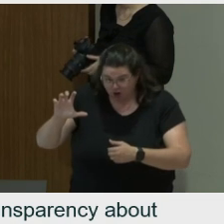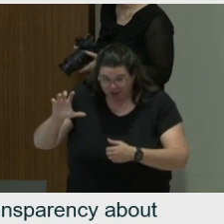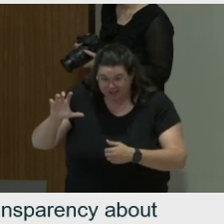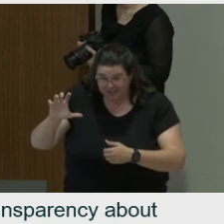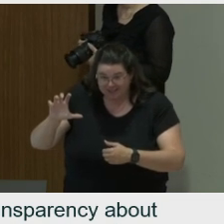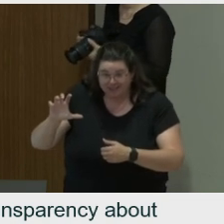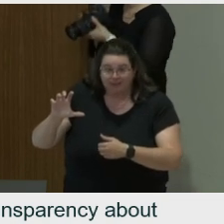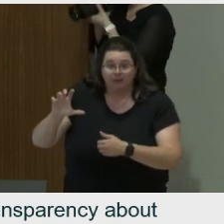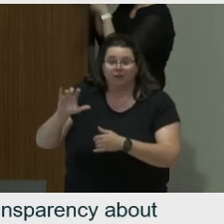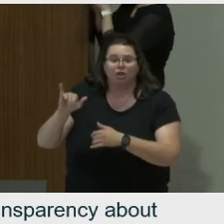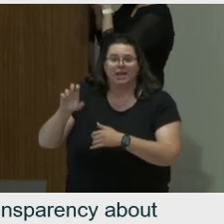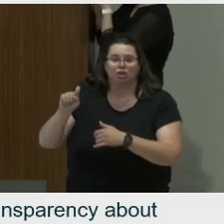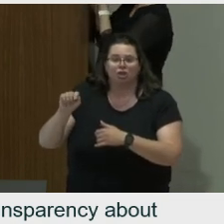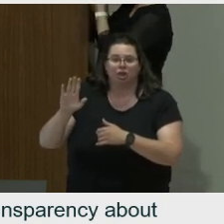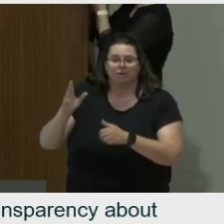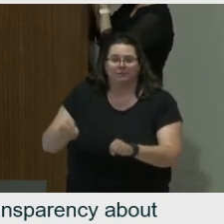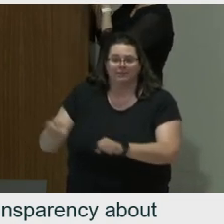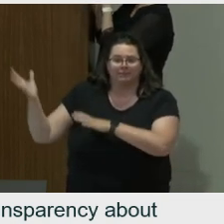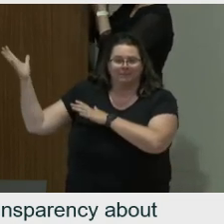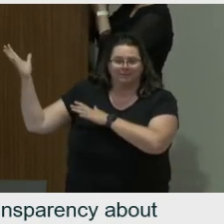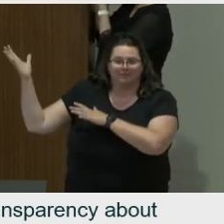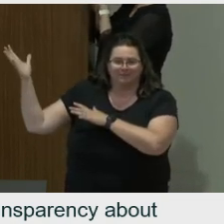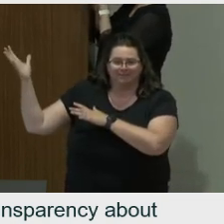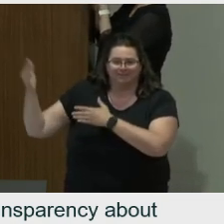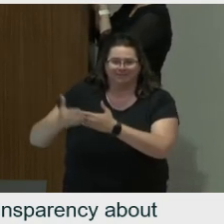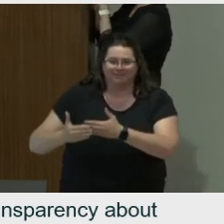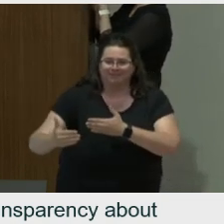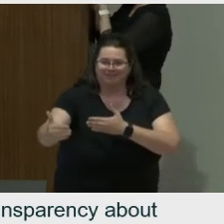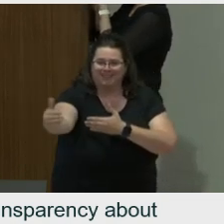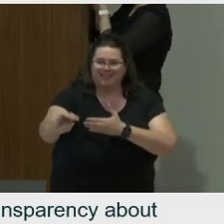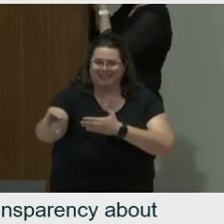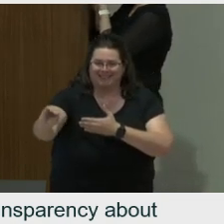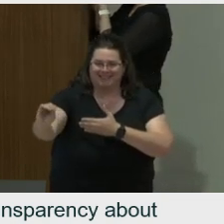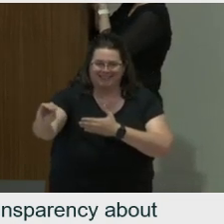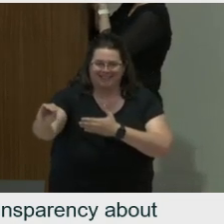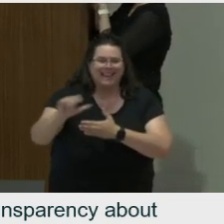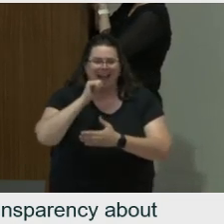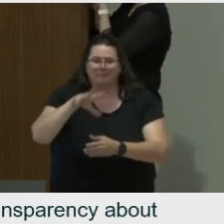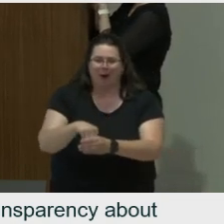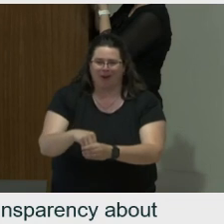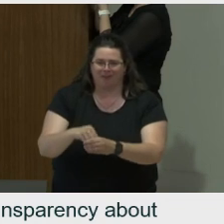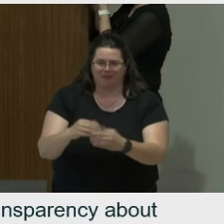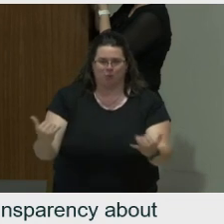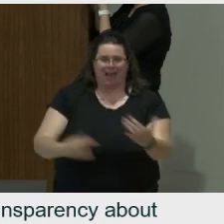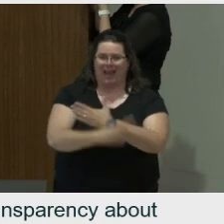research, so the comeback of the court jester, Hofnar of Buffone della Corte. Thank you very much.